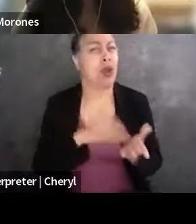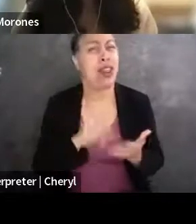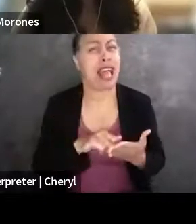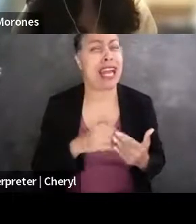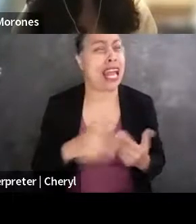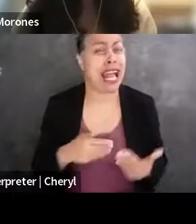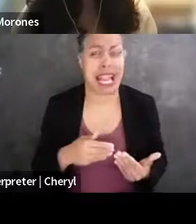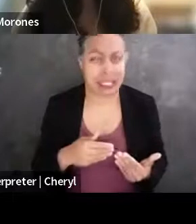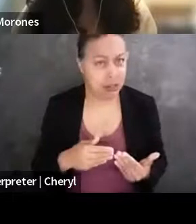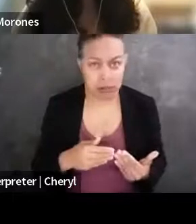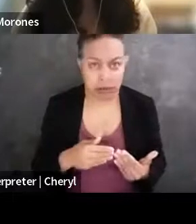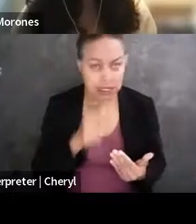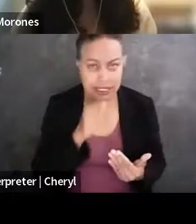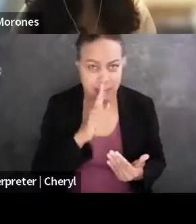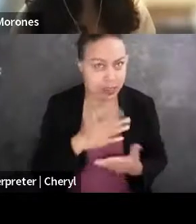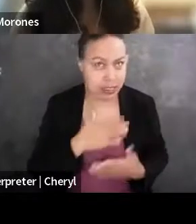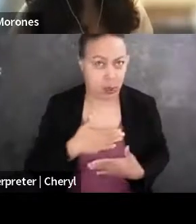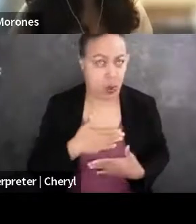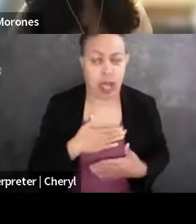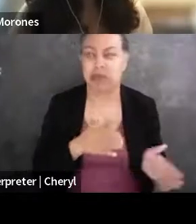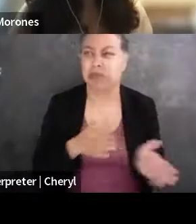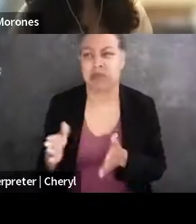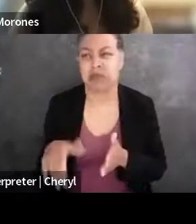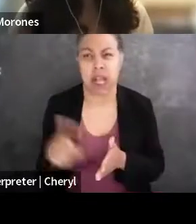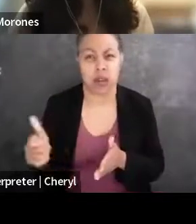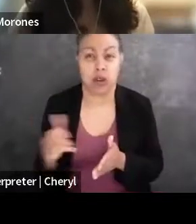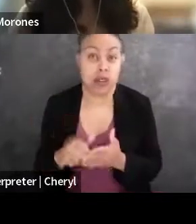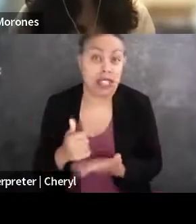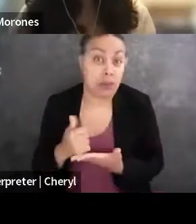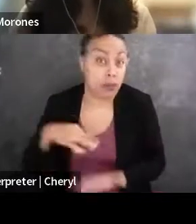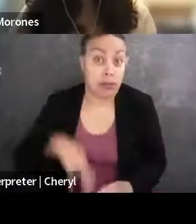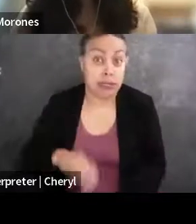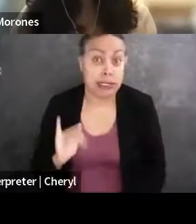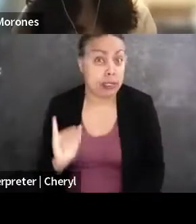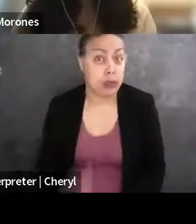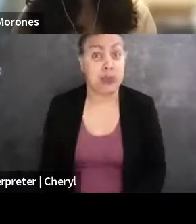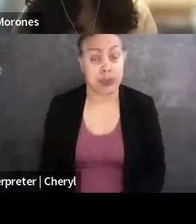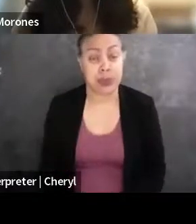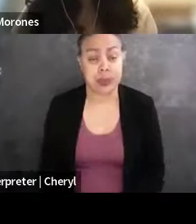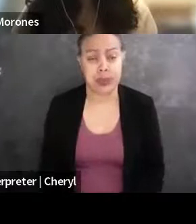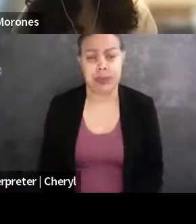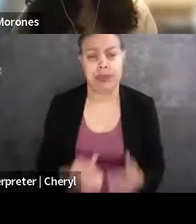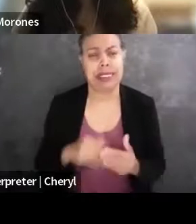and that's super valuable. So thank you, everybody, for sharing. My next question is maybe I think a little bit unusual,